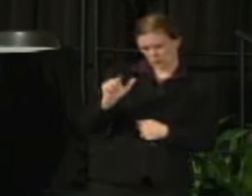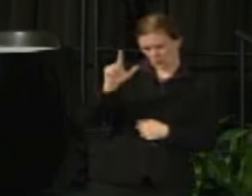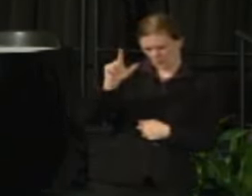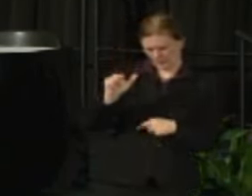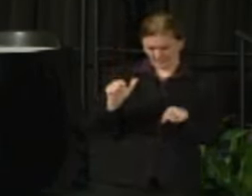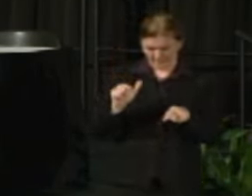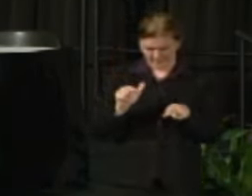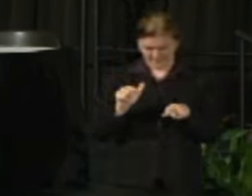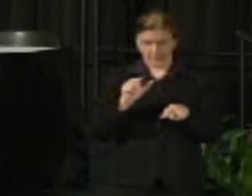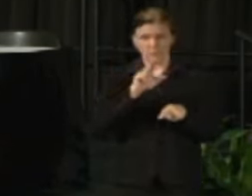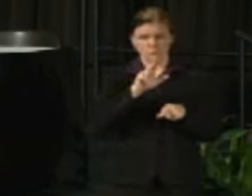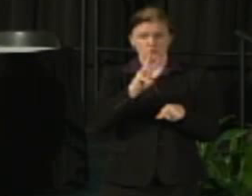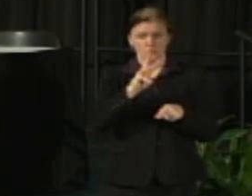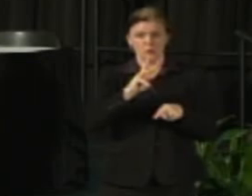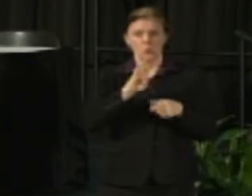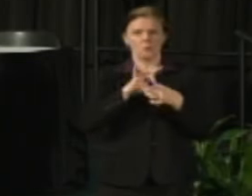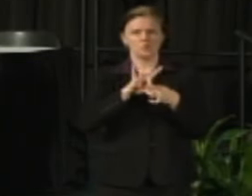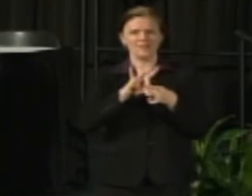to the University Relations Committee site.